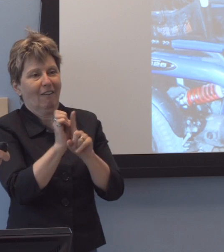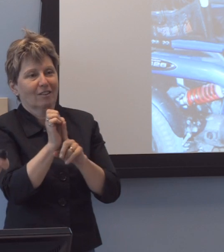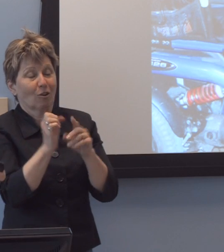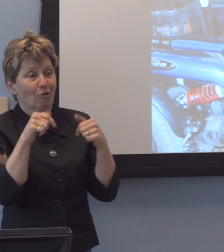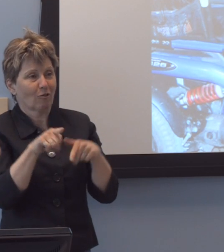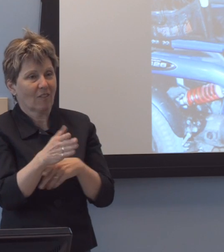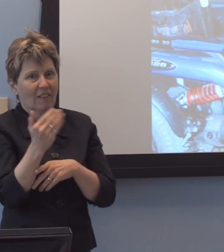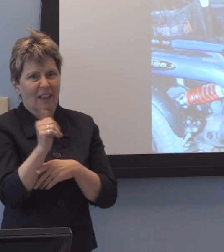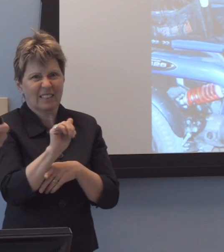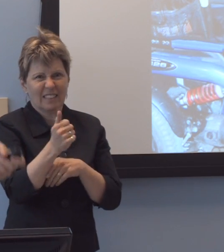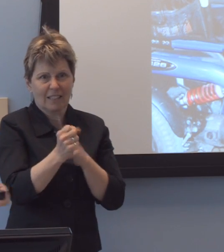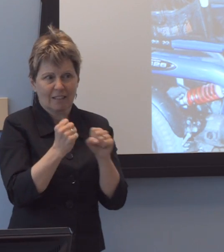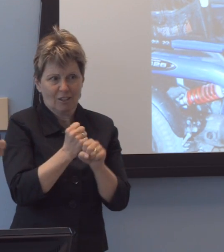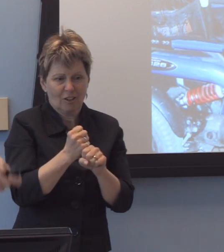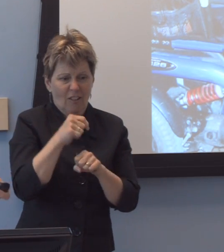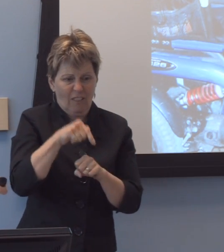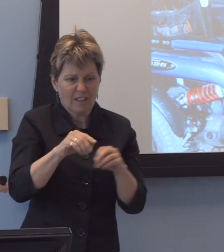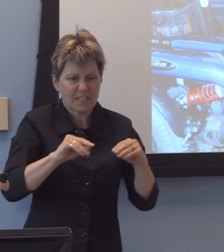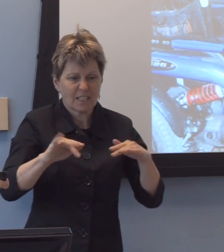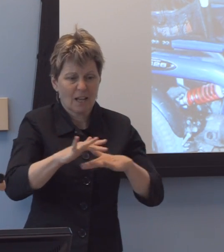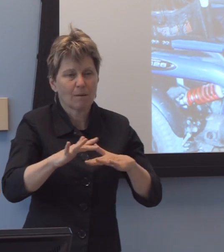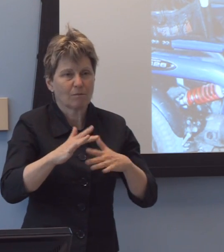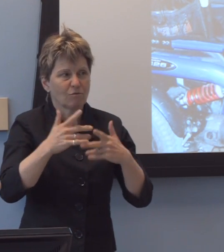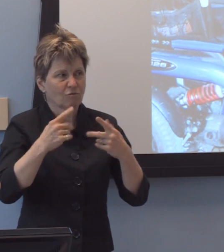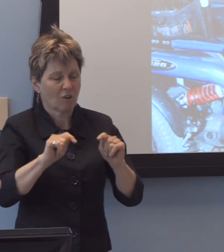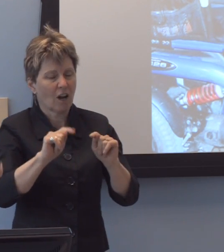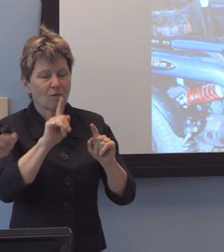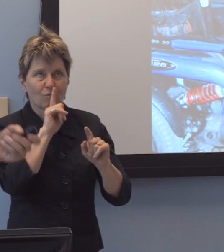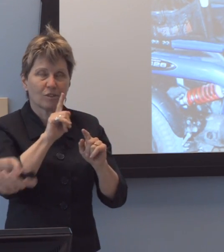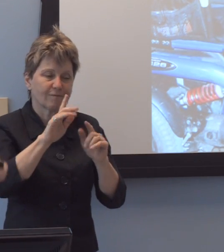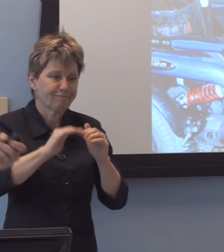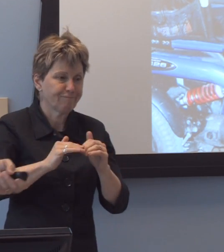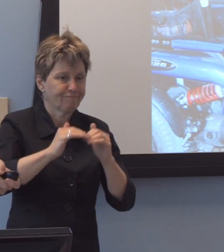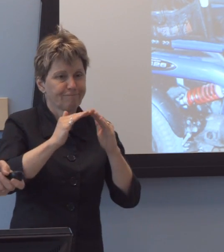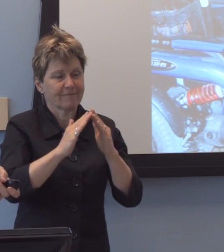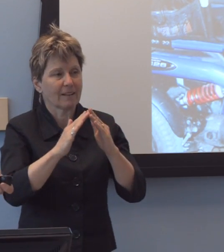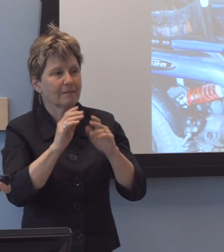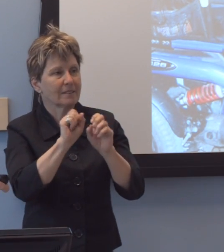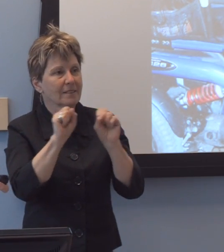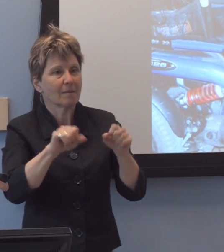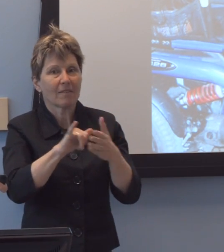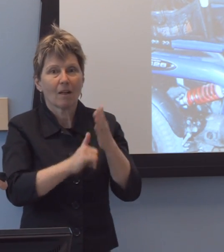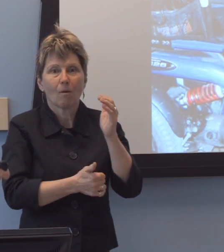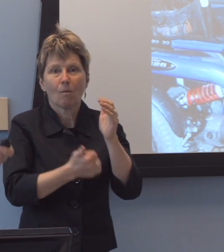is work on this campus to devise a system that I think is probably one of the most significant and exciting advancements